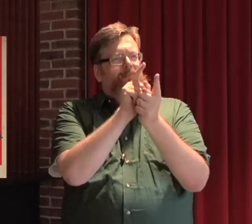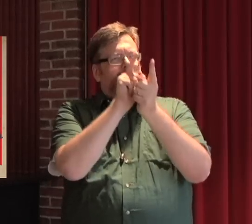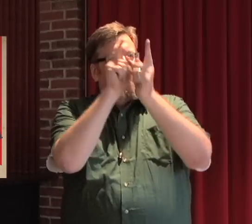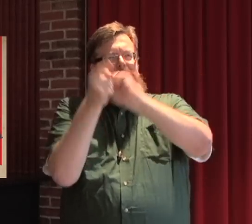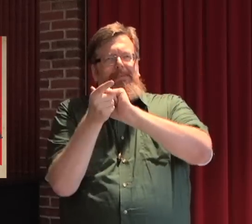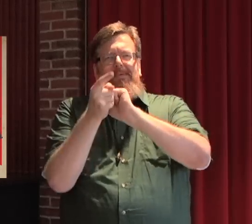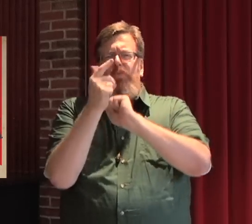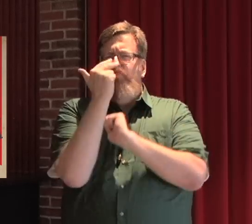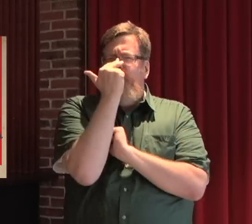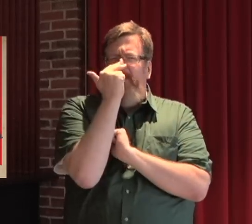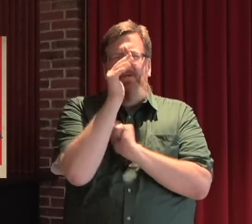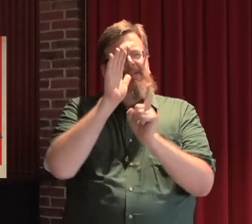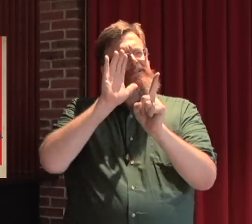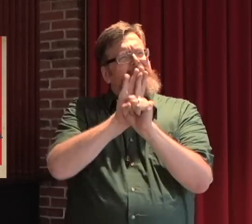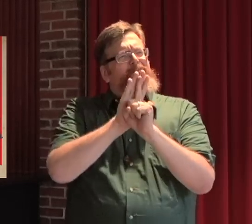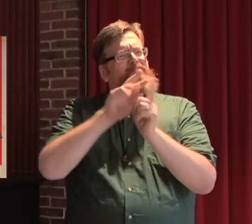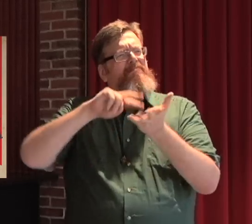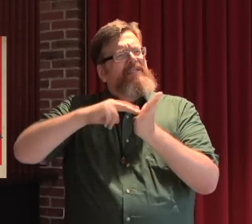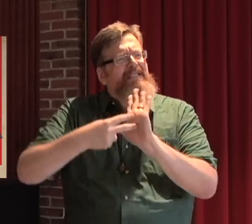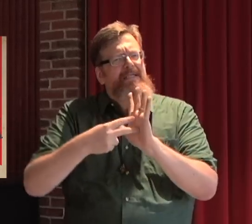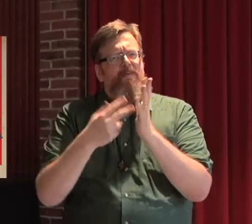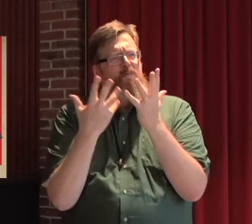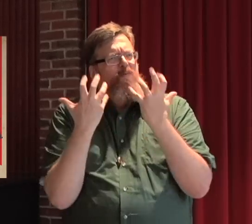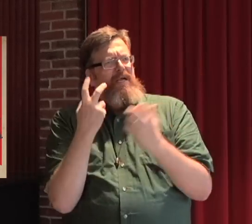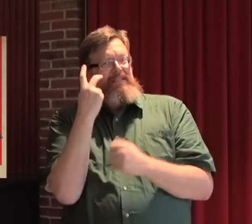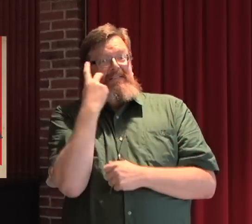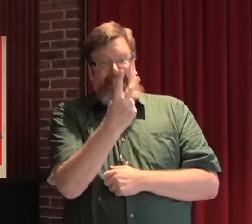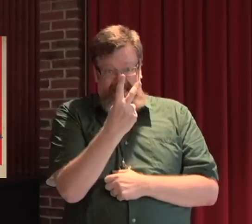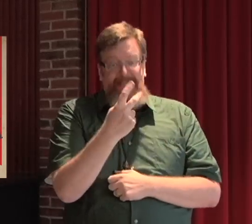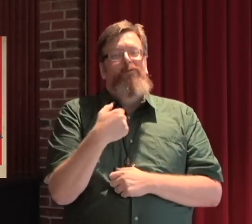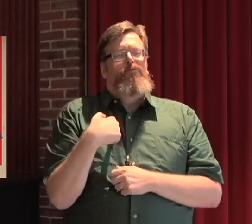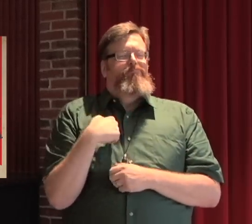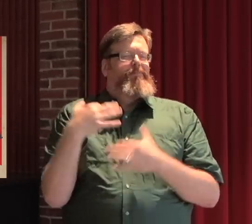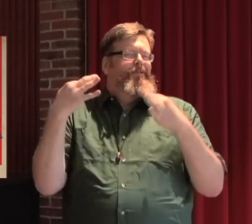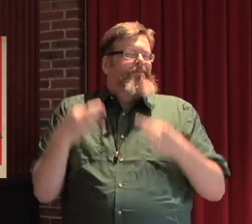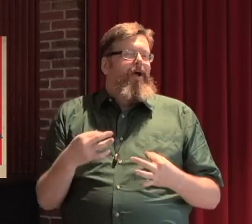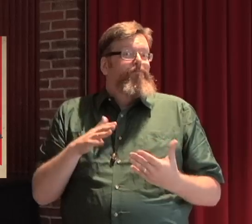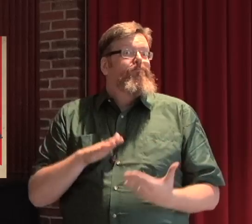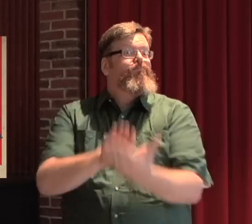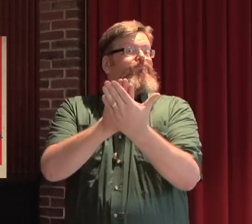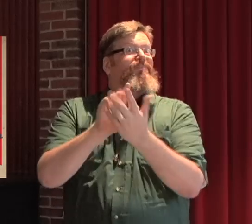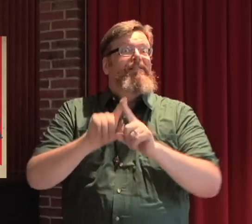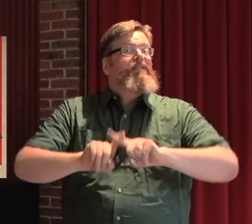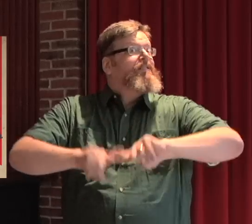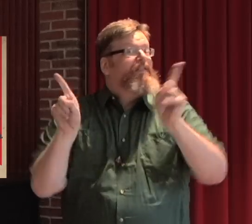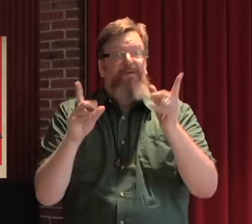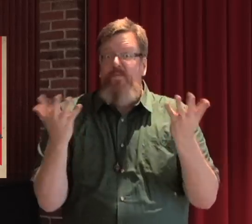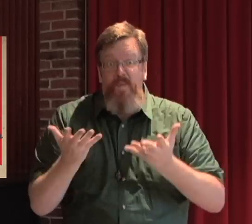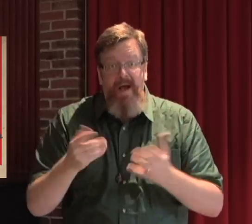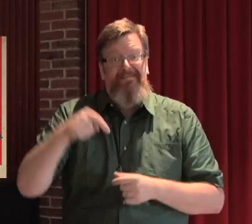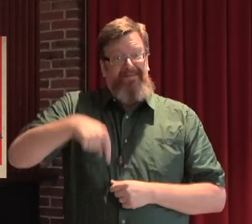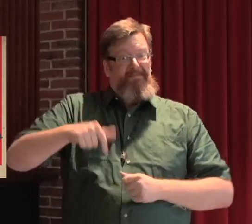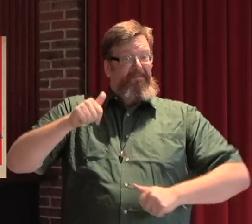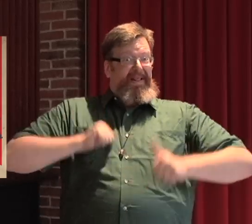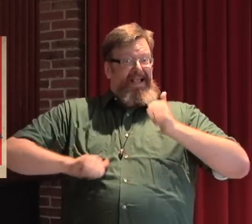I realize that this is a new approach I'd like to take: What type of humor is relayed via sign language?